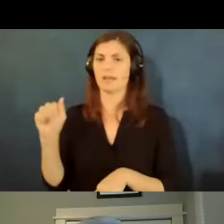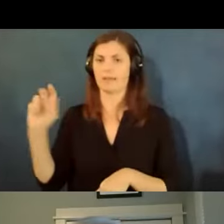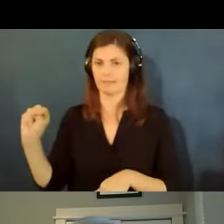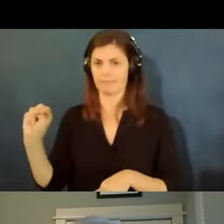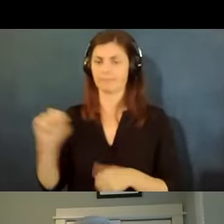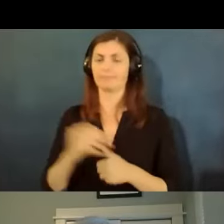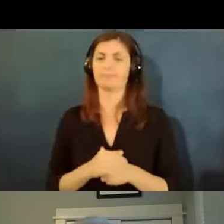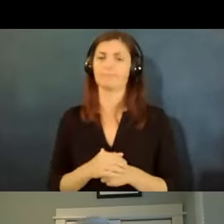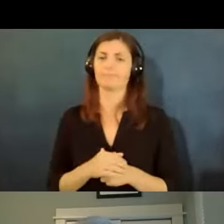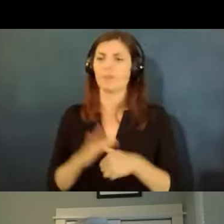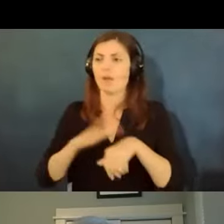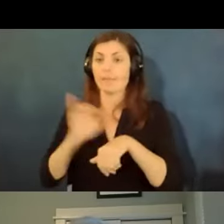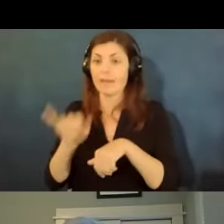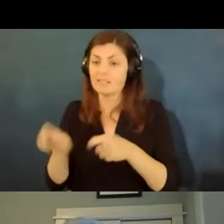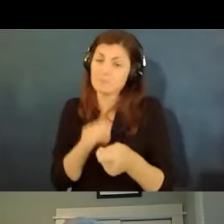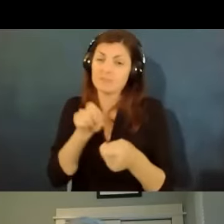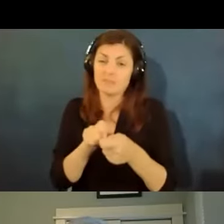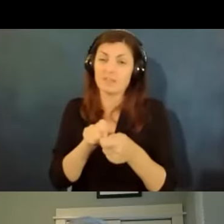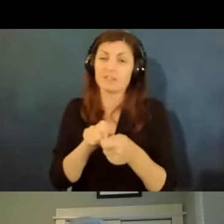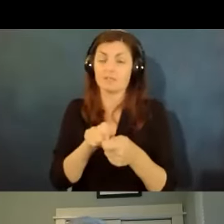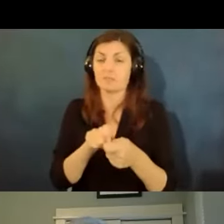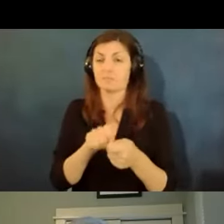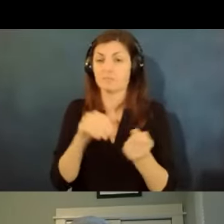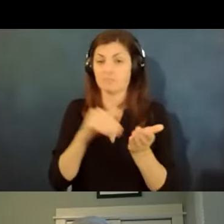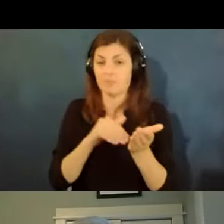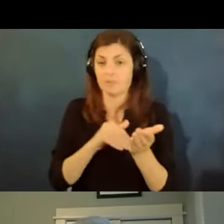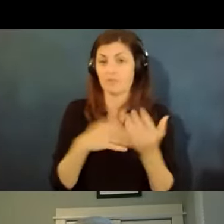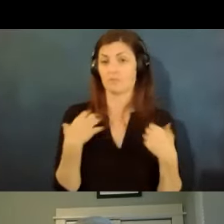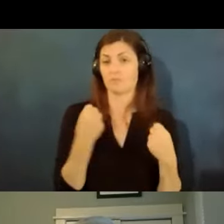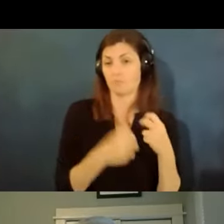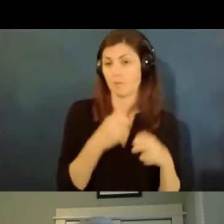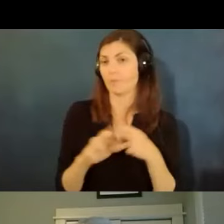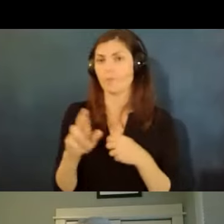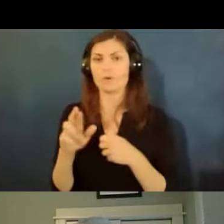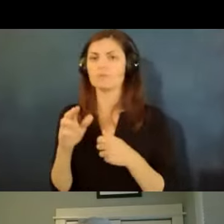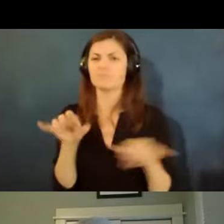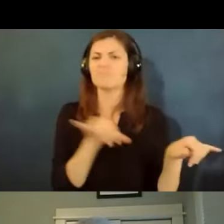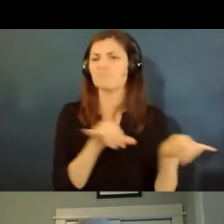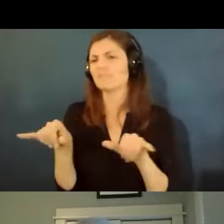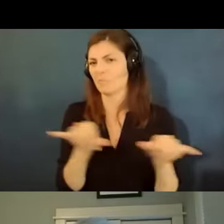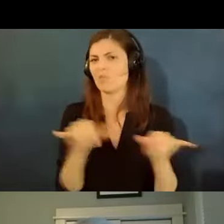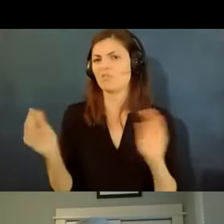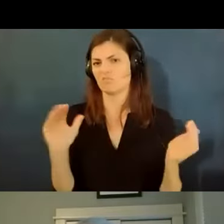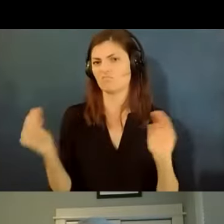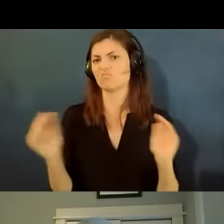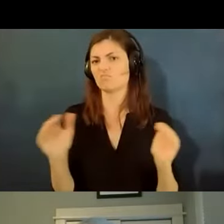or a similar condition a condition with similar manifestations or similar limitations um and